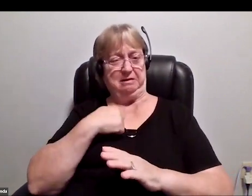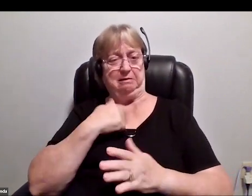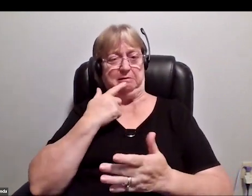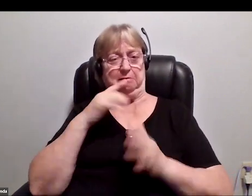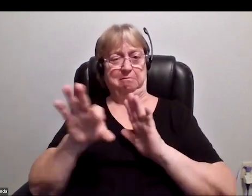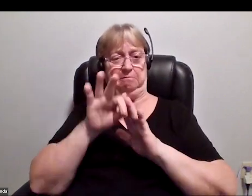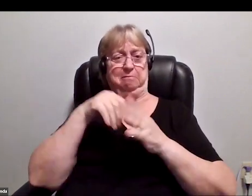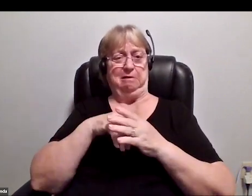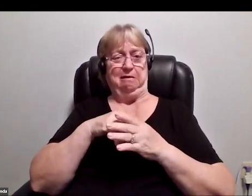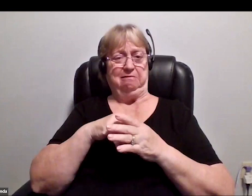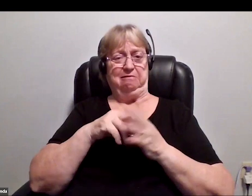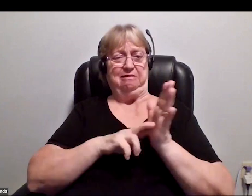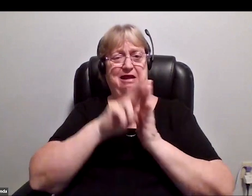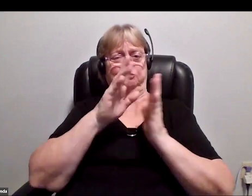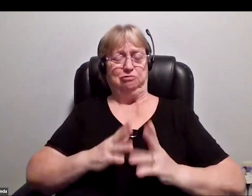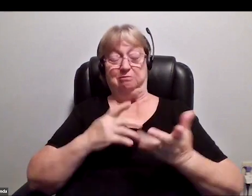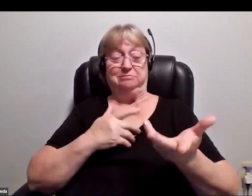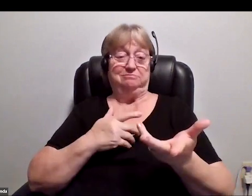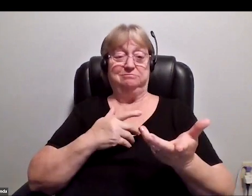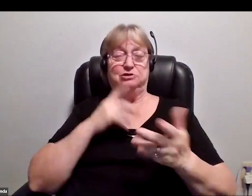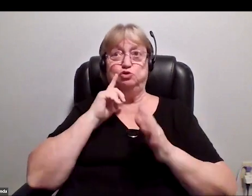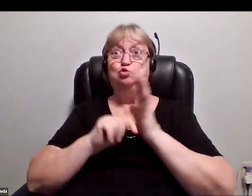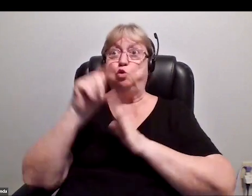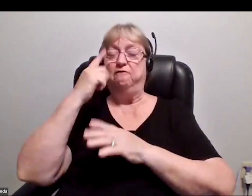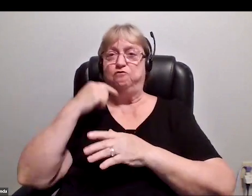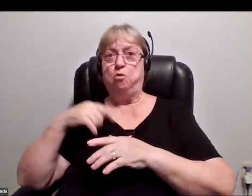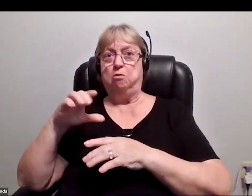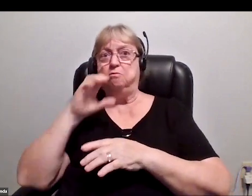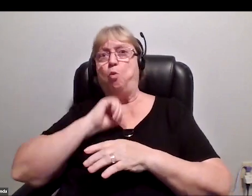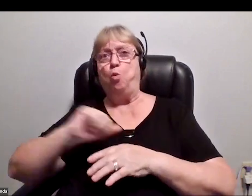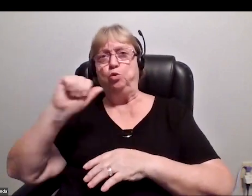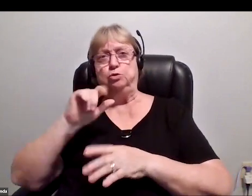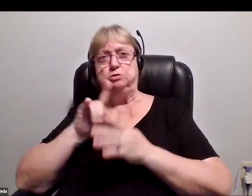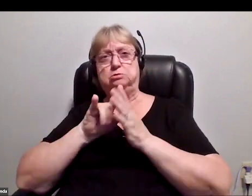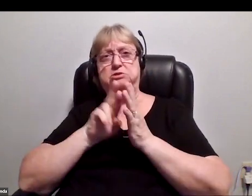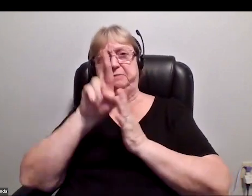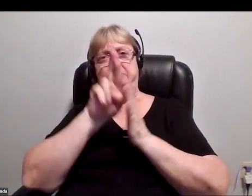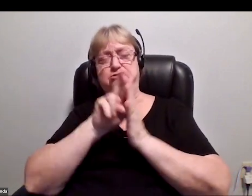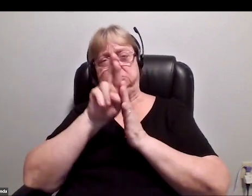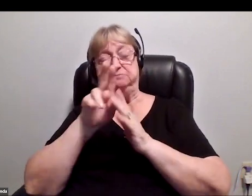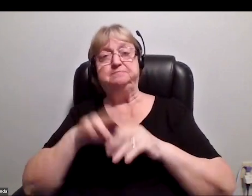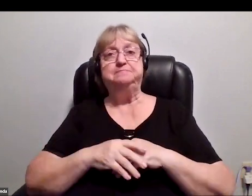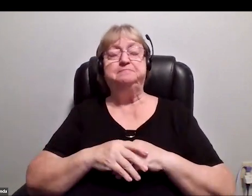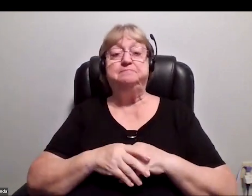in some of the older space capsules. This was my image. When I was 17, I went--